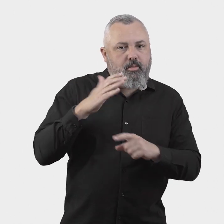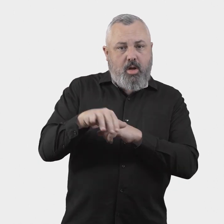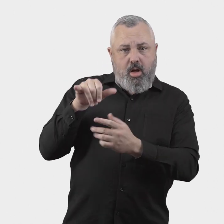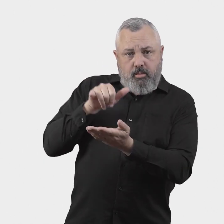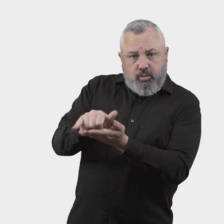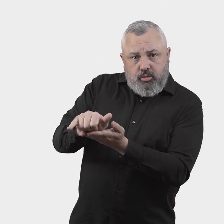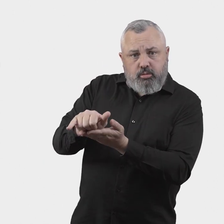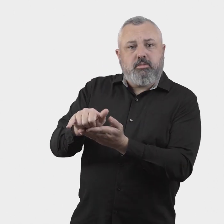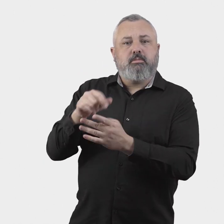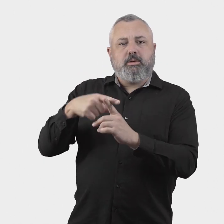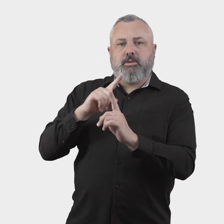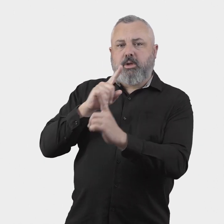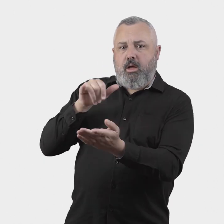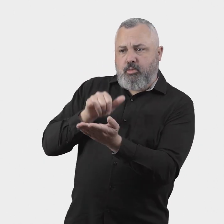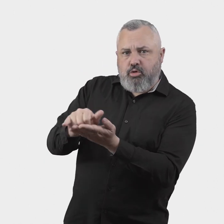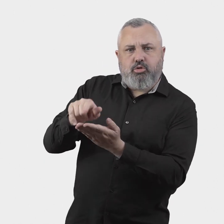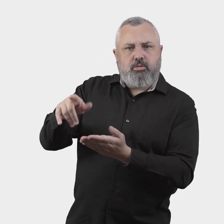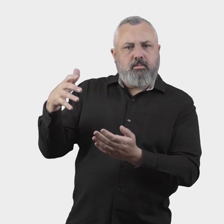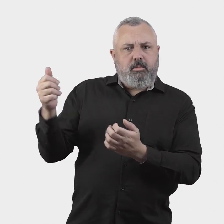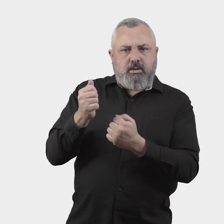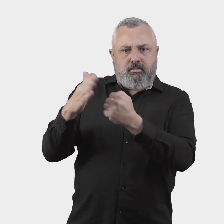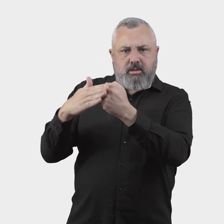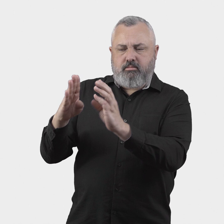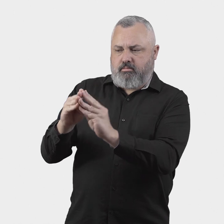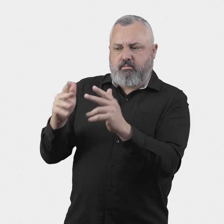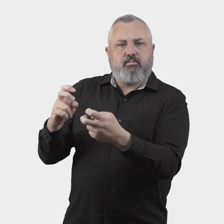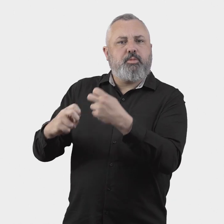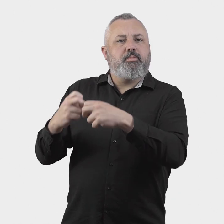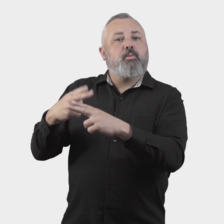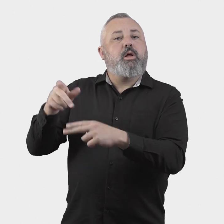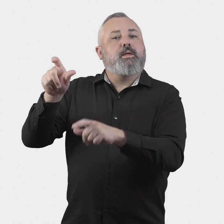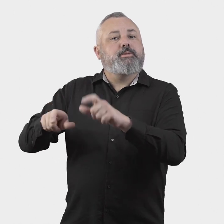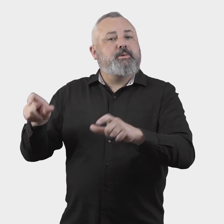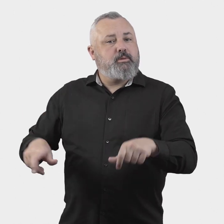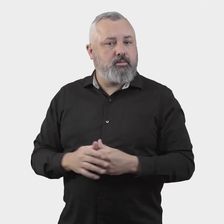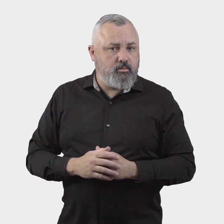about airports made by their customers, and direct airports to provide certain remedies to their customers.